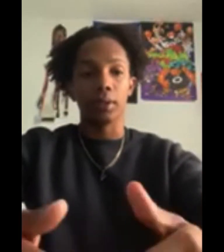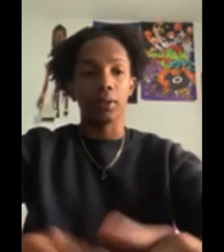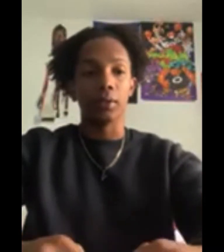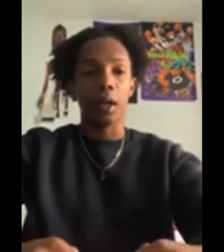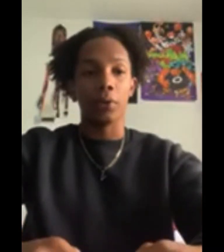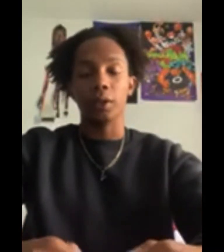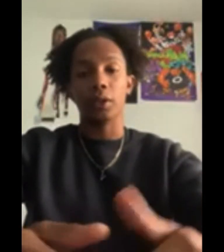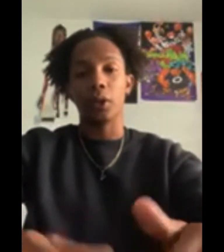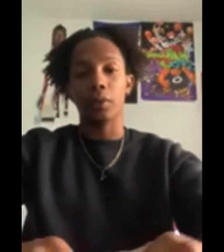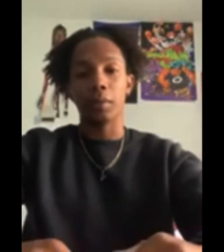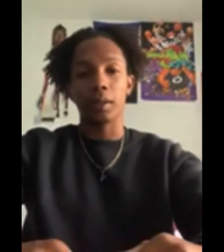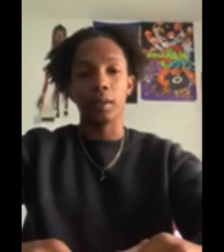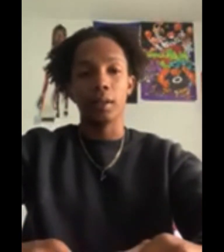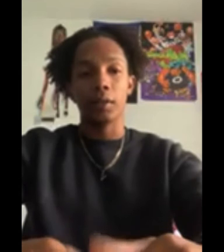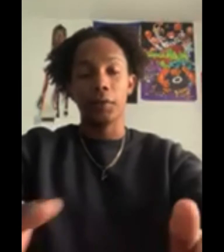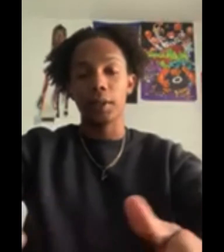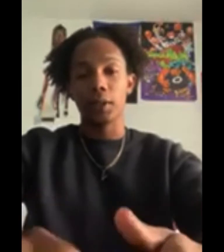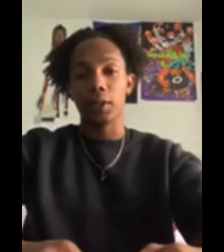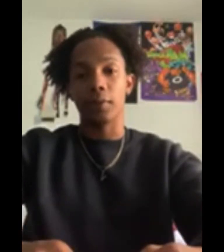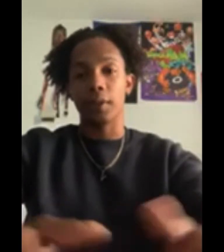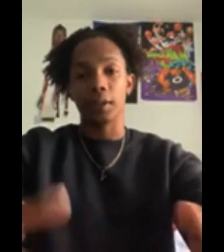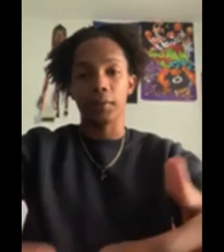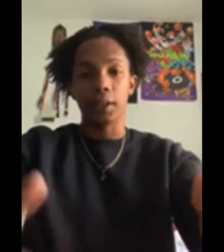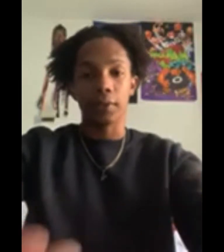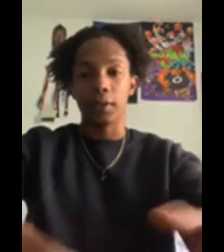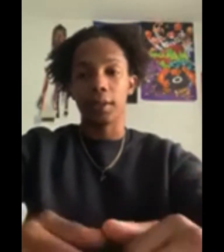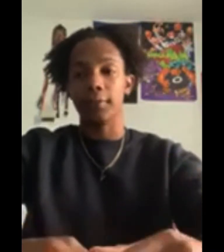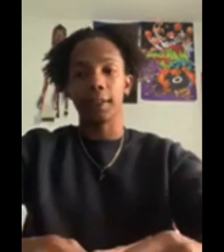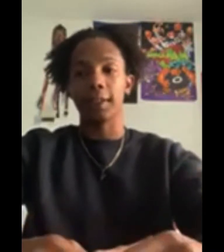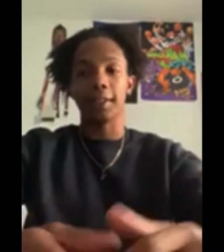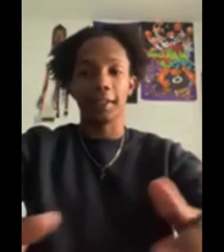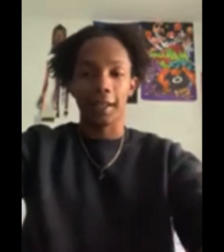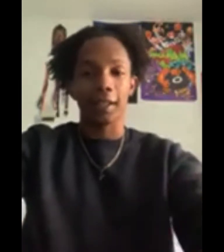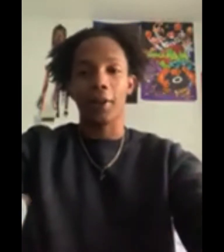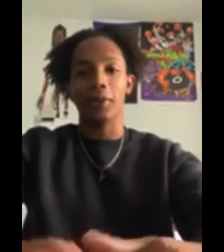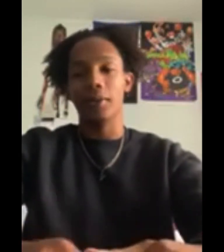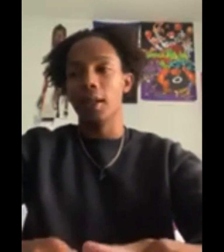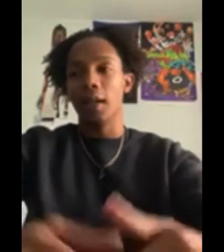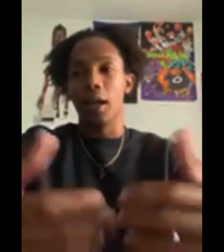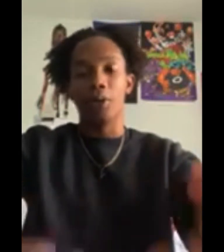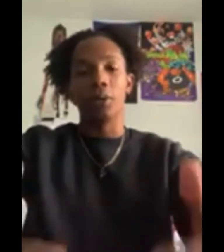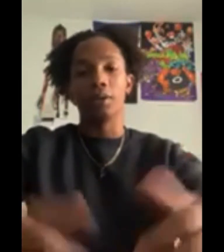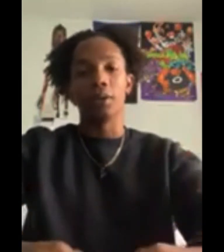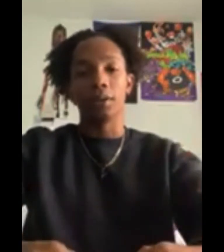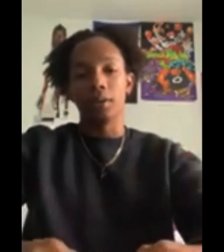know? It would just always be, "Victor, Victor, Victor, Victor..." That's how I would always just,